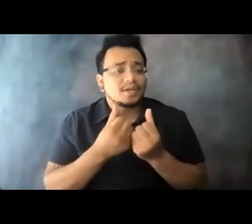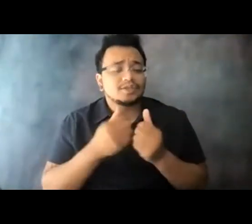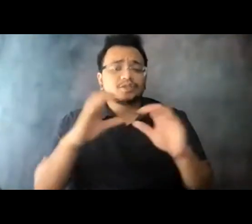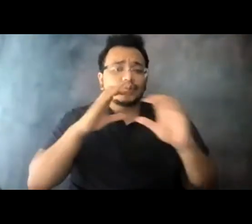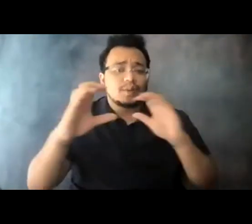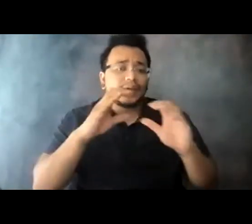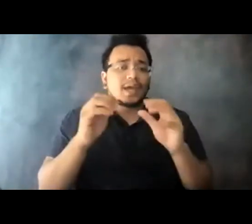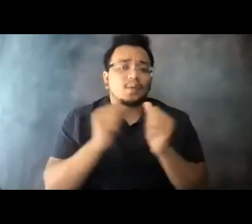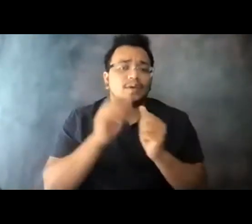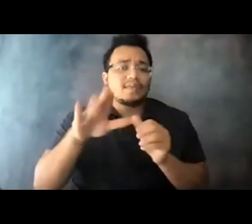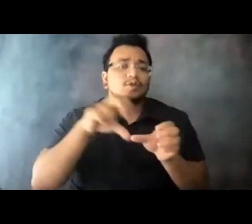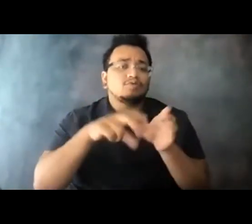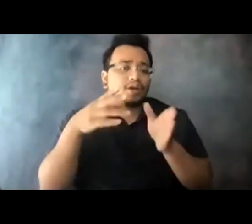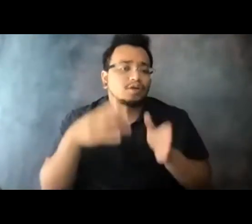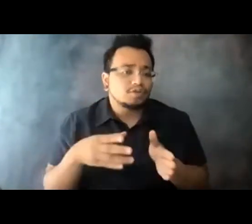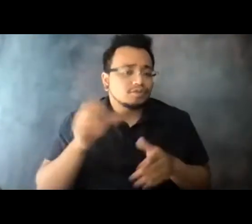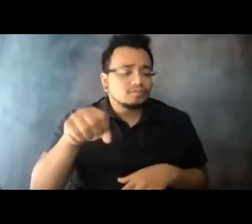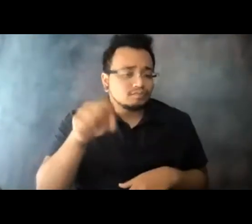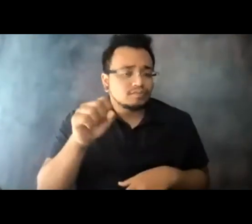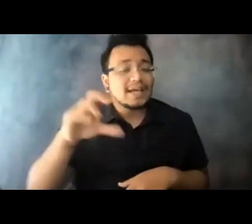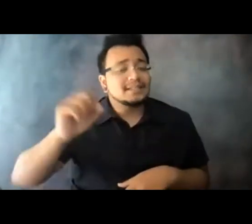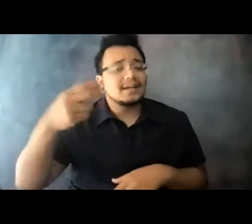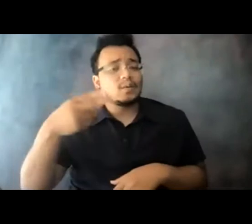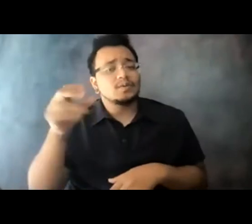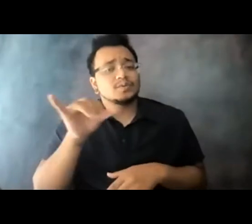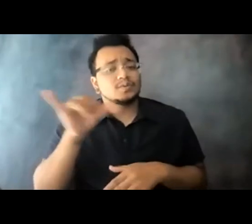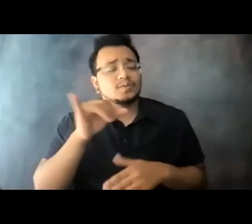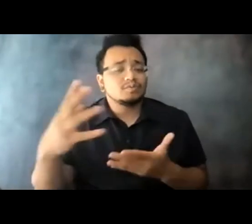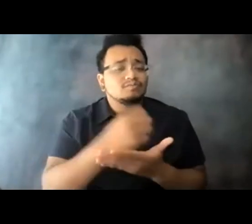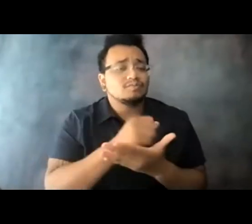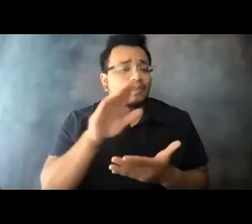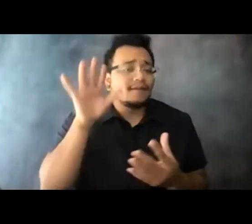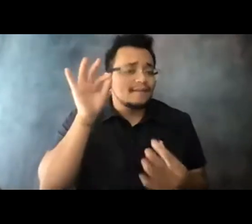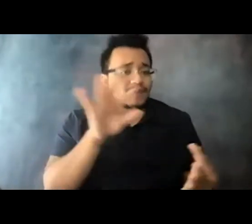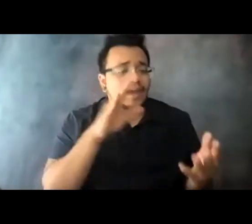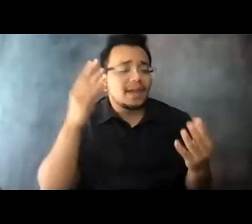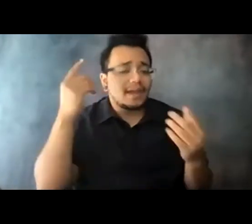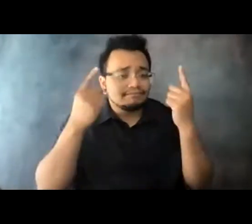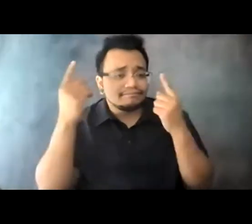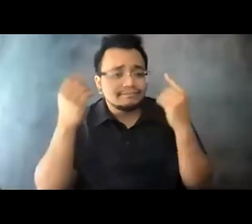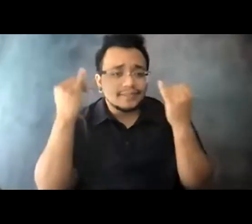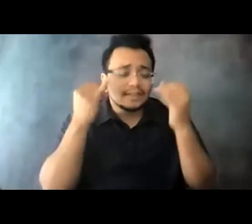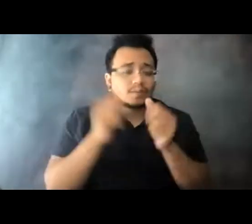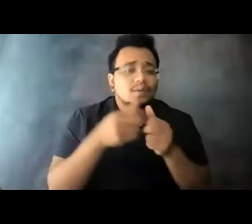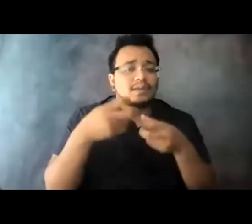ridership groups and stakeholders to obtain insights and 15:10:40 input on all the ridership issues that impact their system.